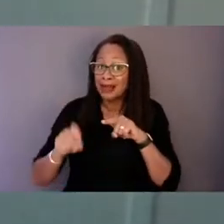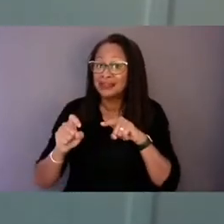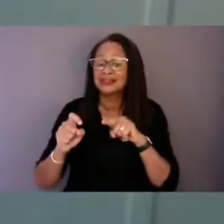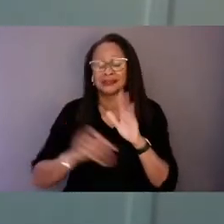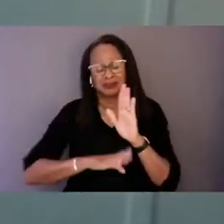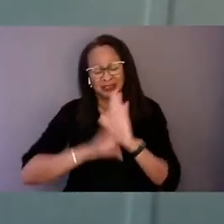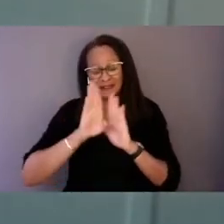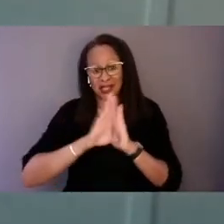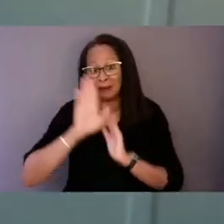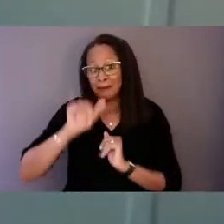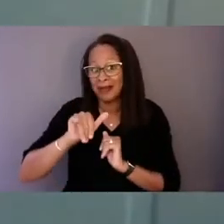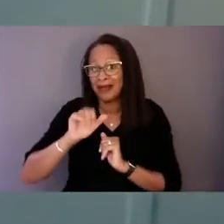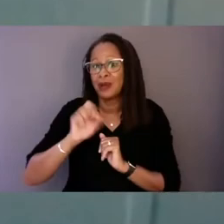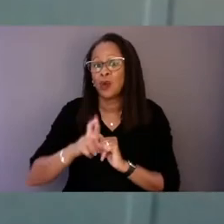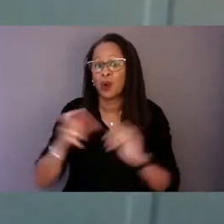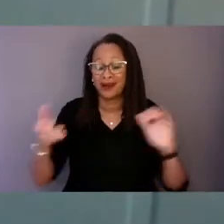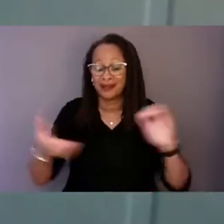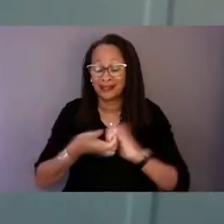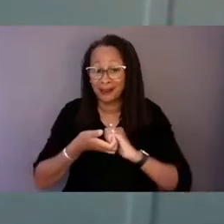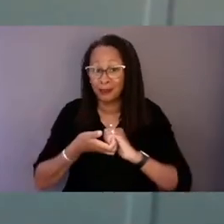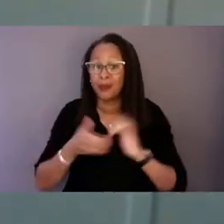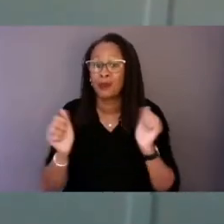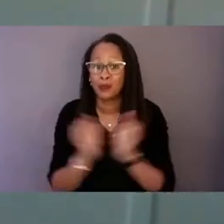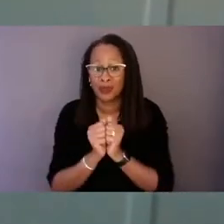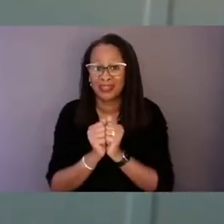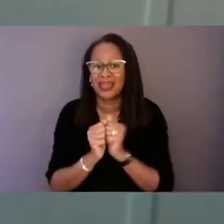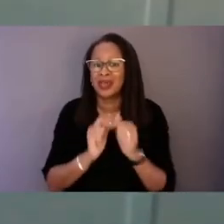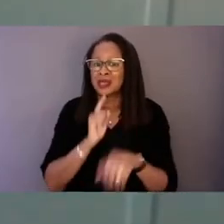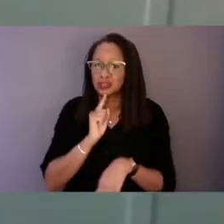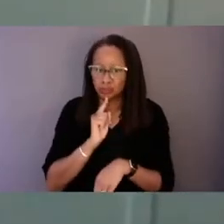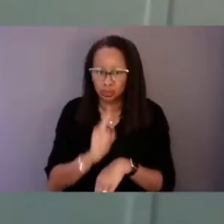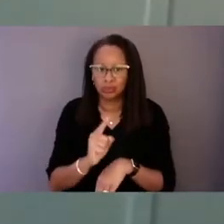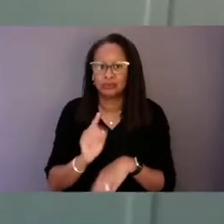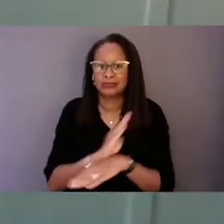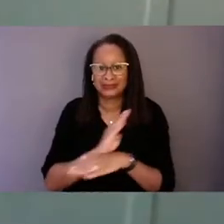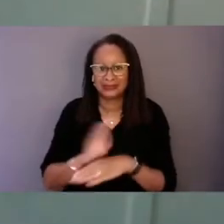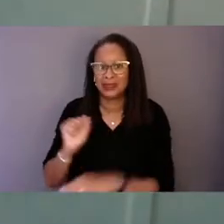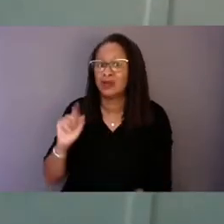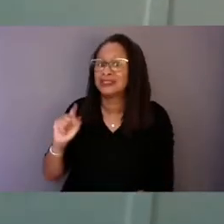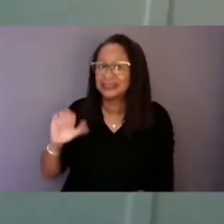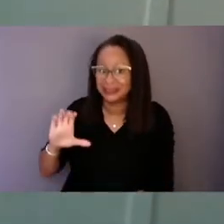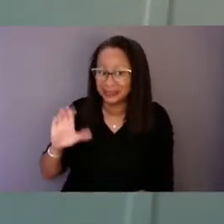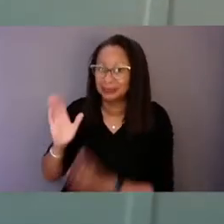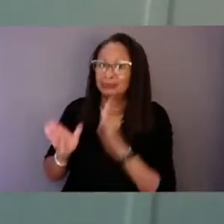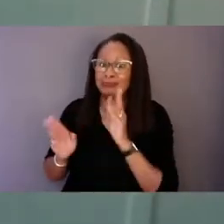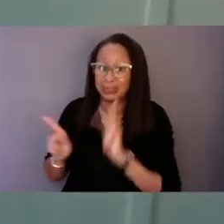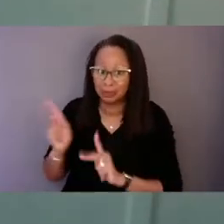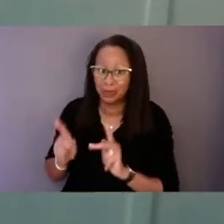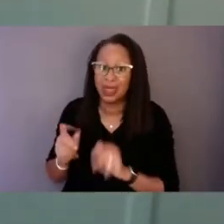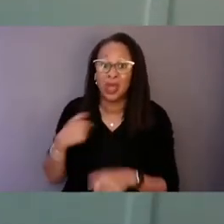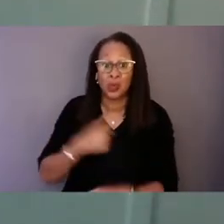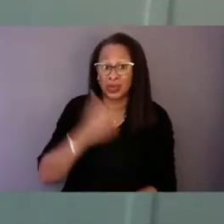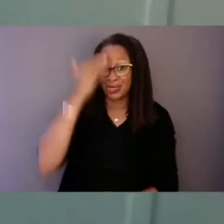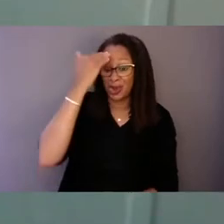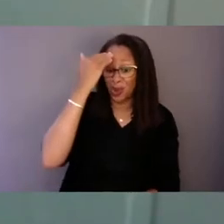or in collaboration with actually autistic people. We know autism, we are autistic.